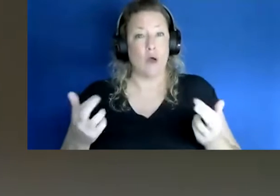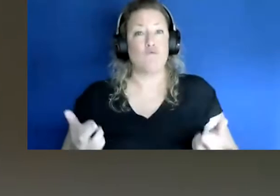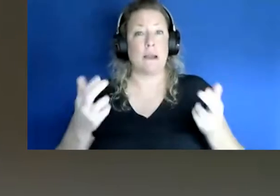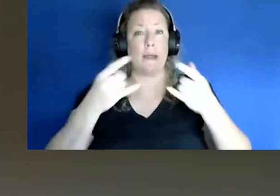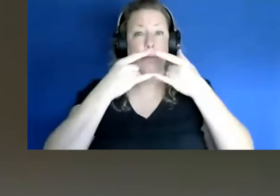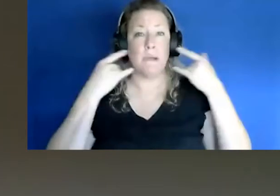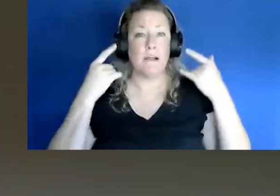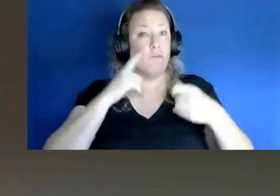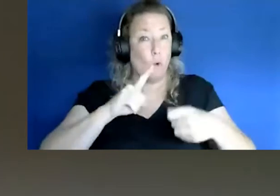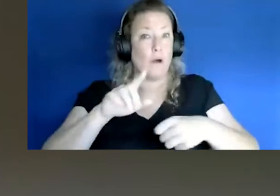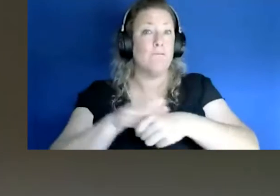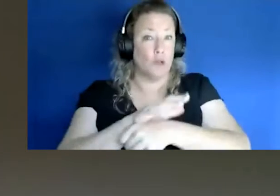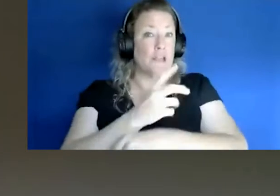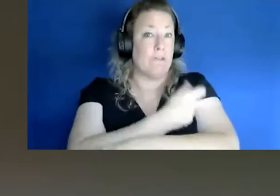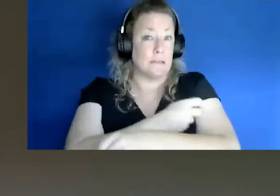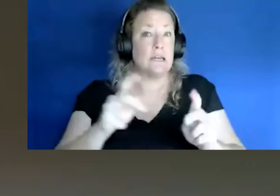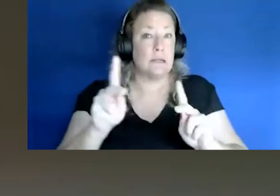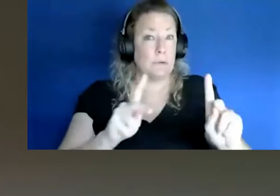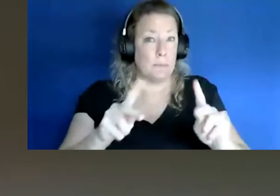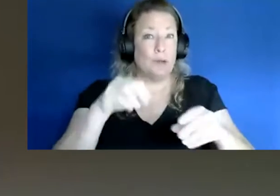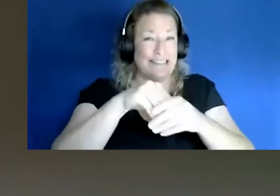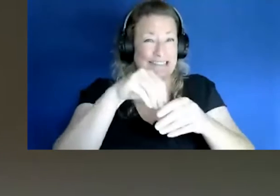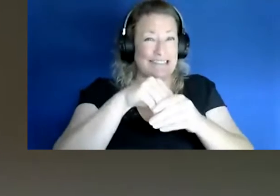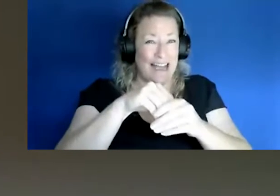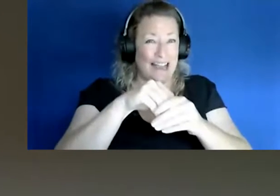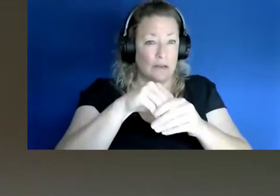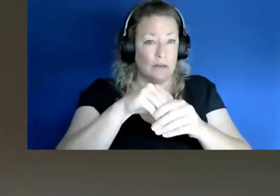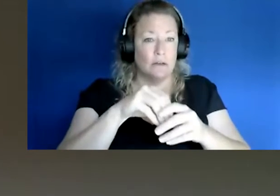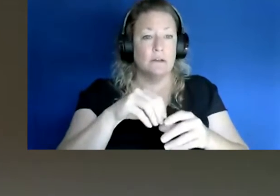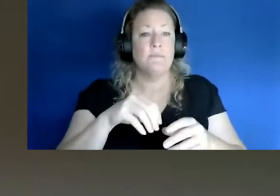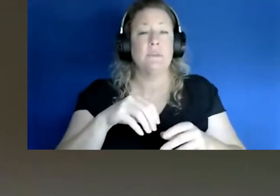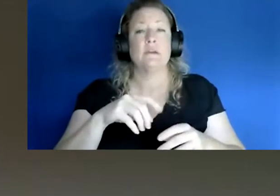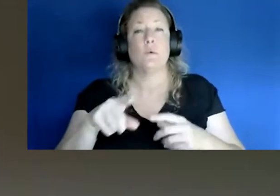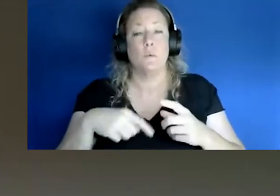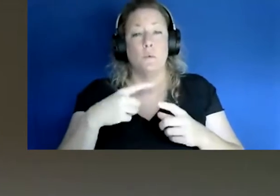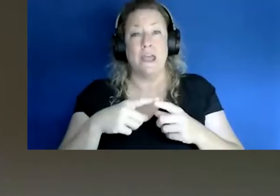vaccinated people, when they're indoors, when the rate of spreading your in your community